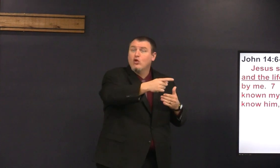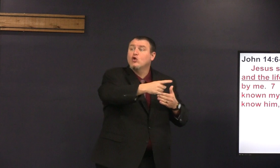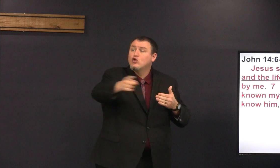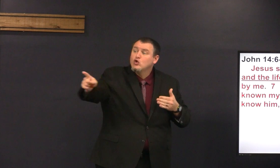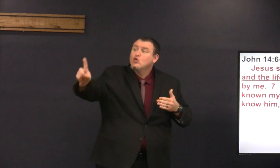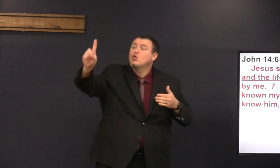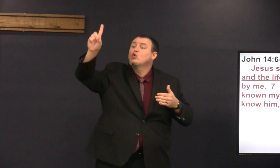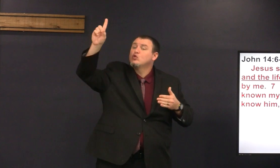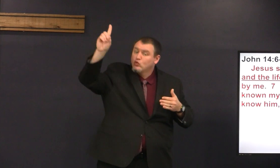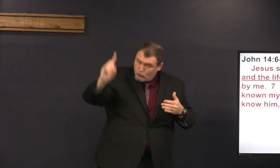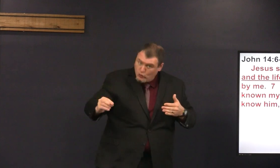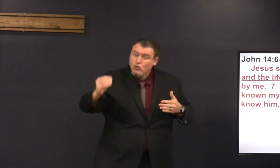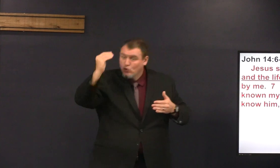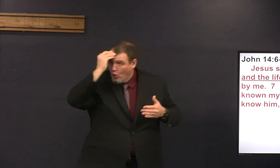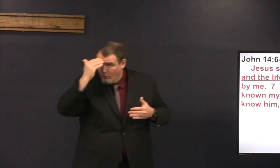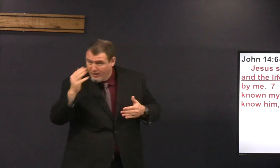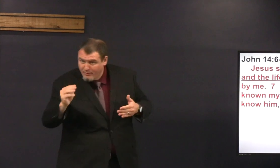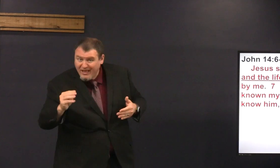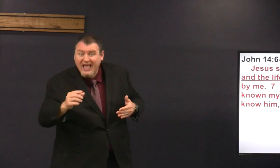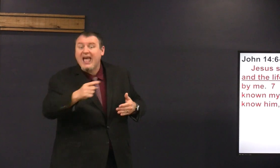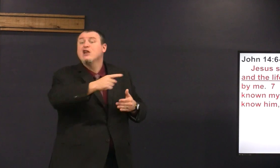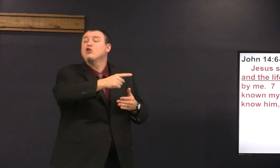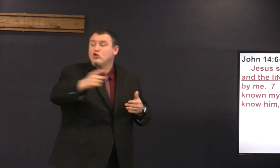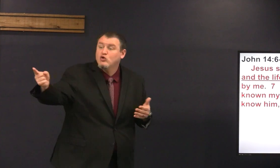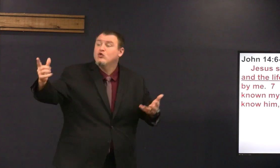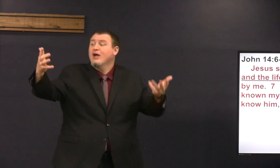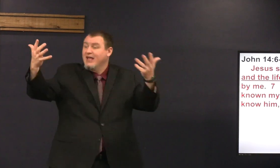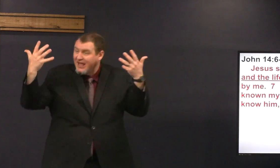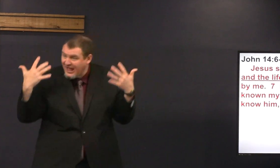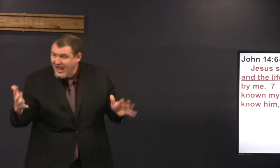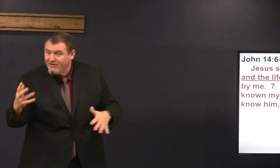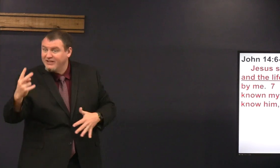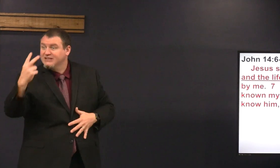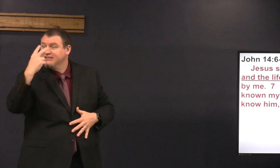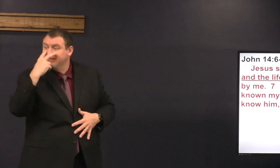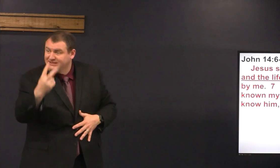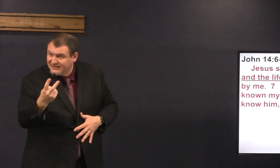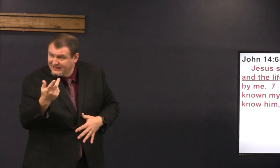and from henceforth you know him and have seen him